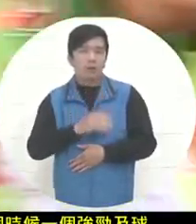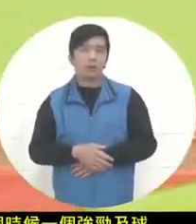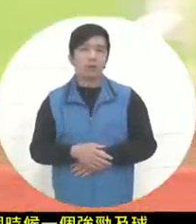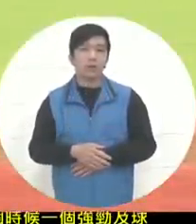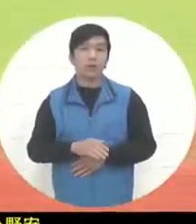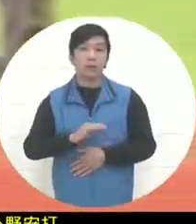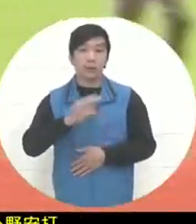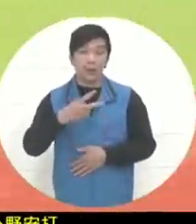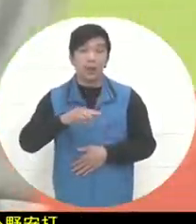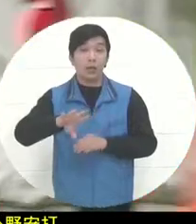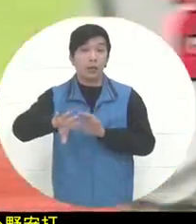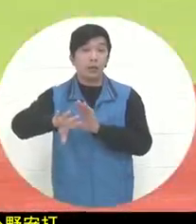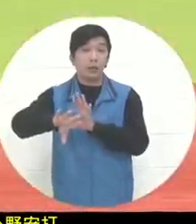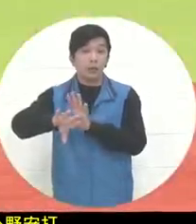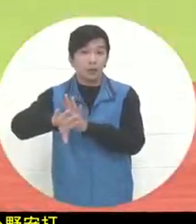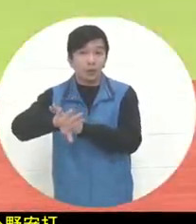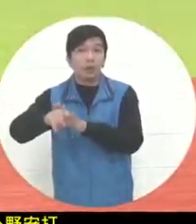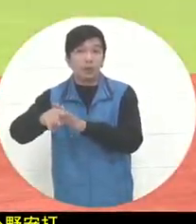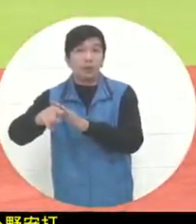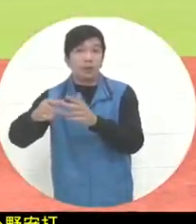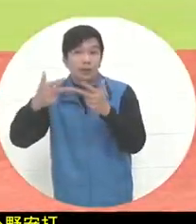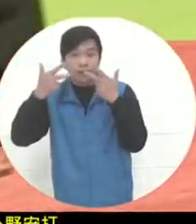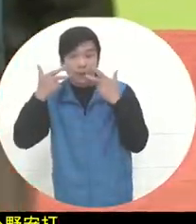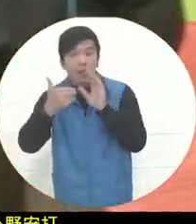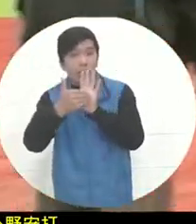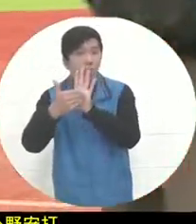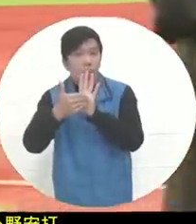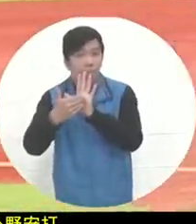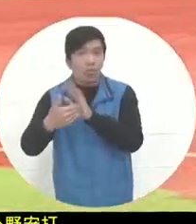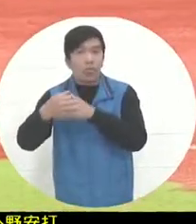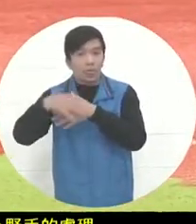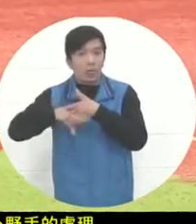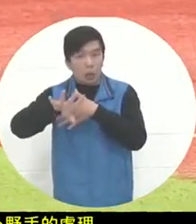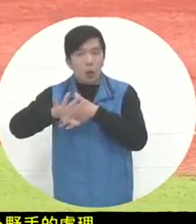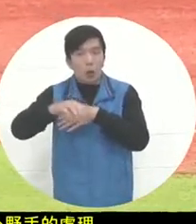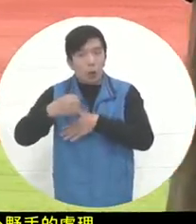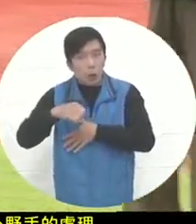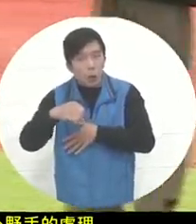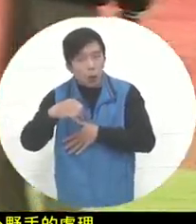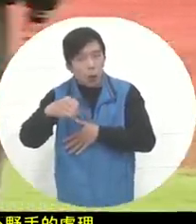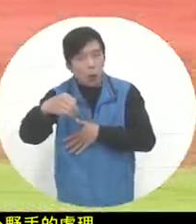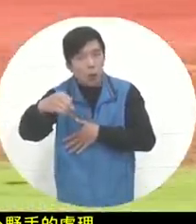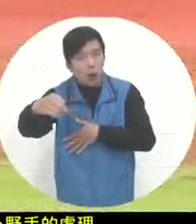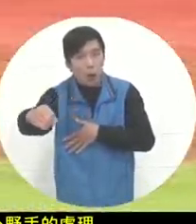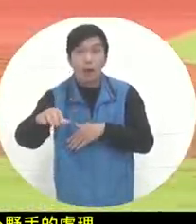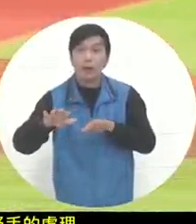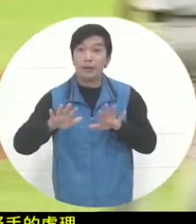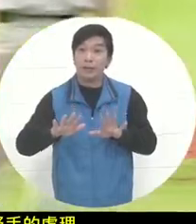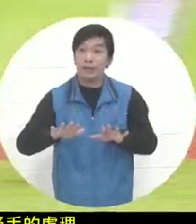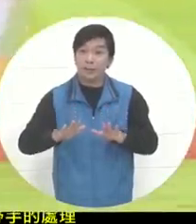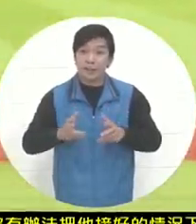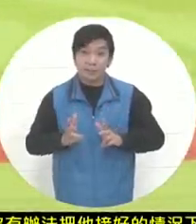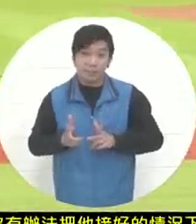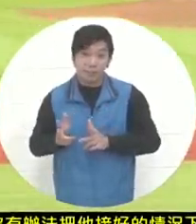and there was no way to catch it . The ball rolled all the way to the wall and at this time, wow,